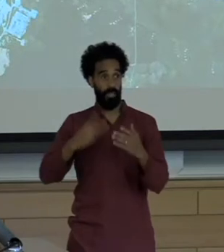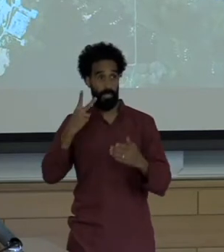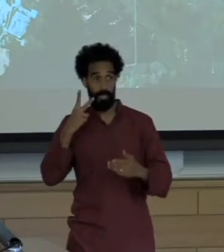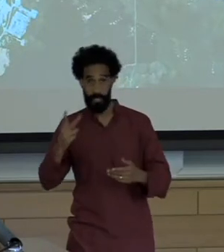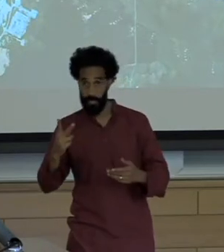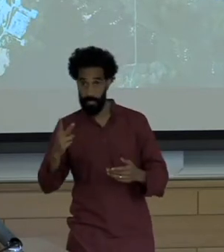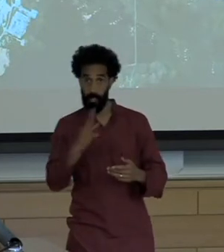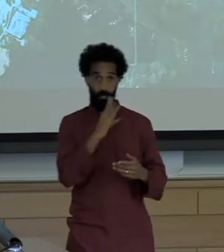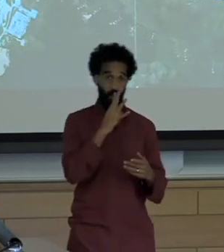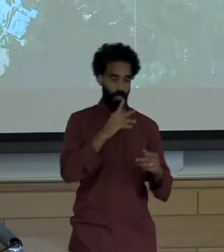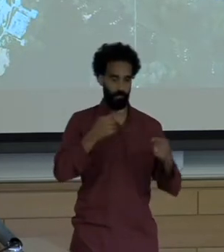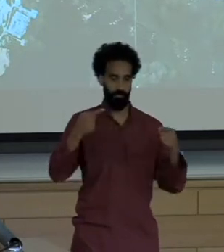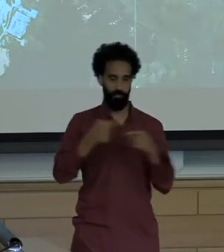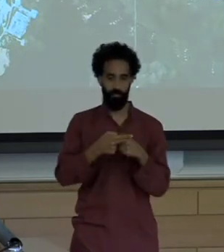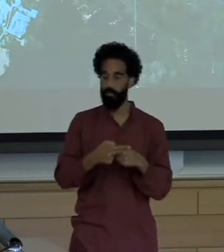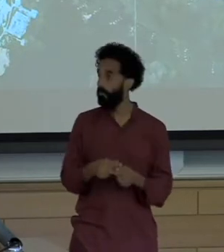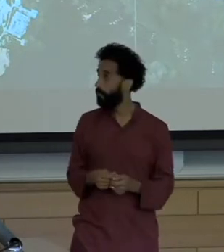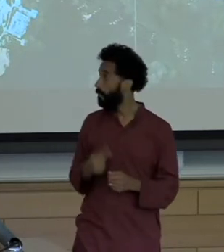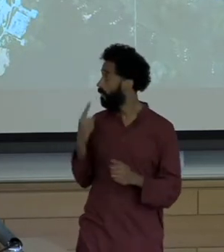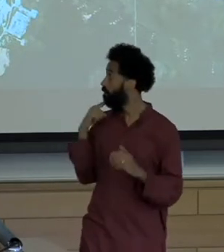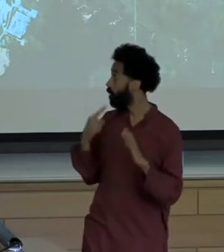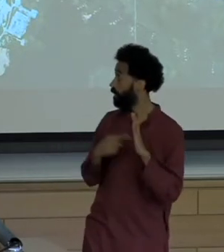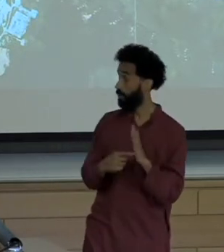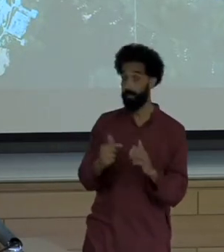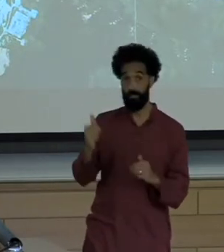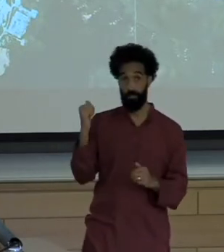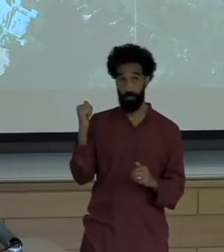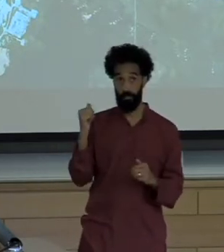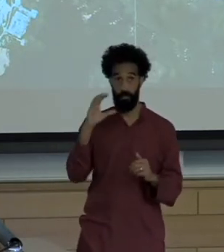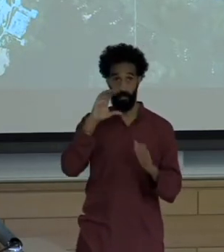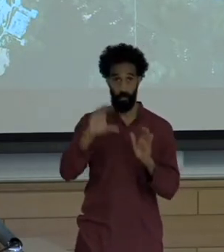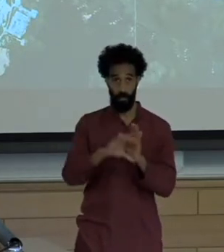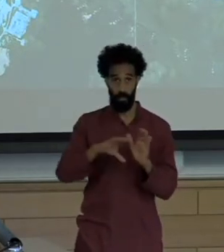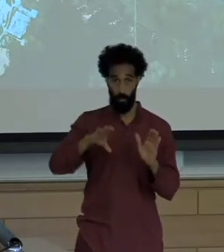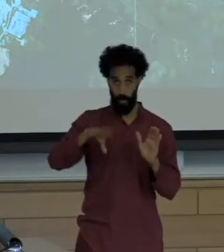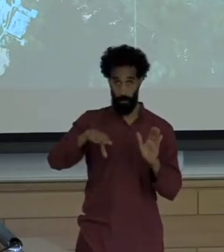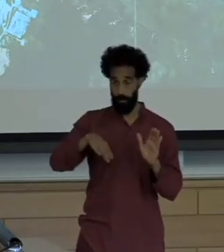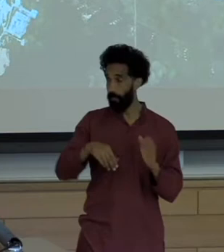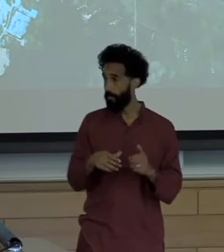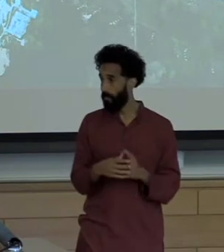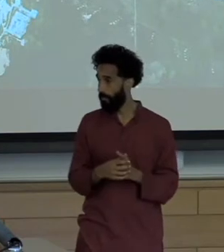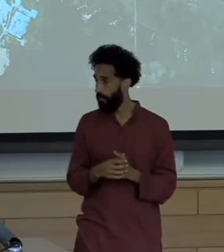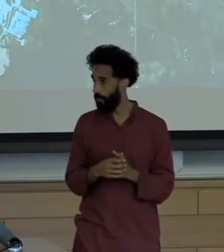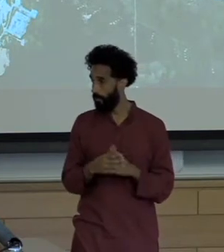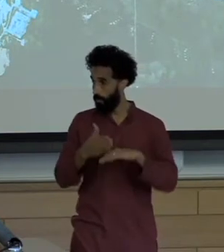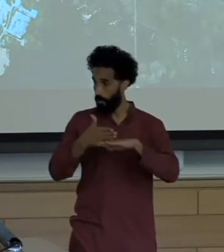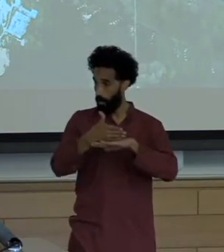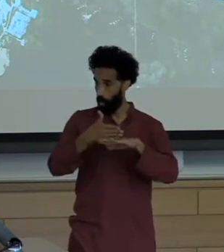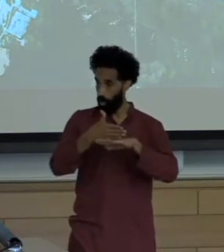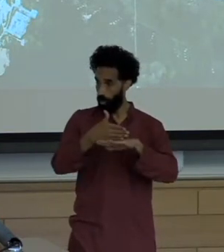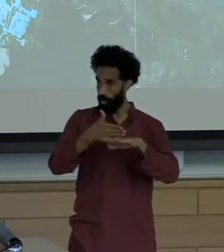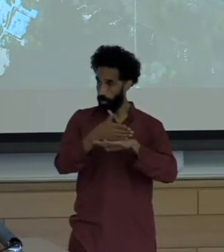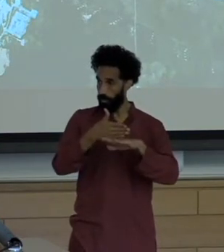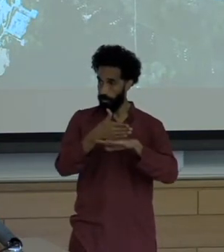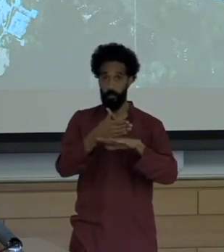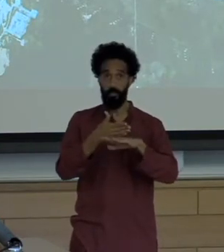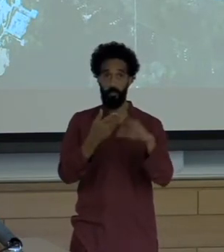here for example below you see a picture of lumber Cut in a sawmill